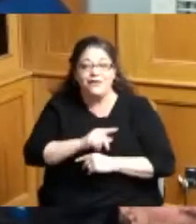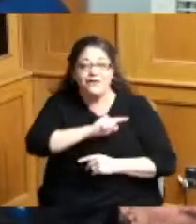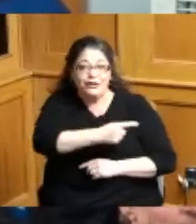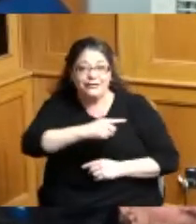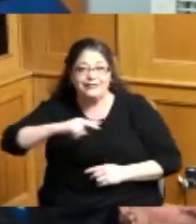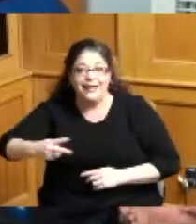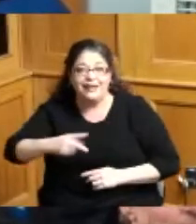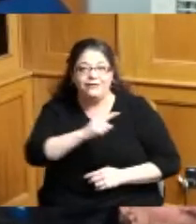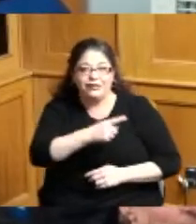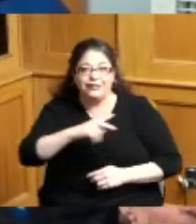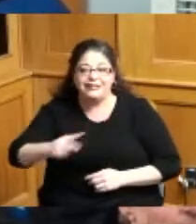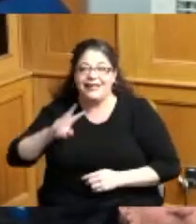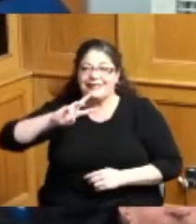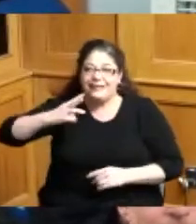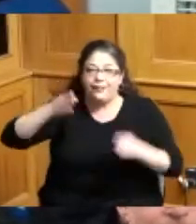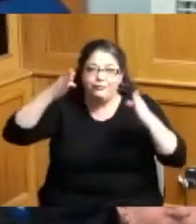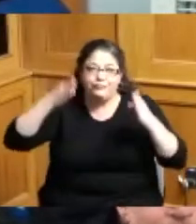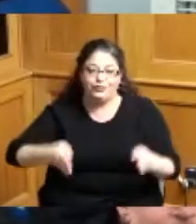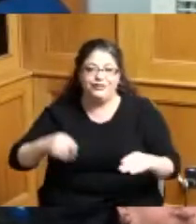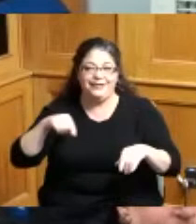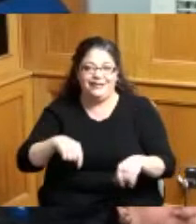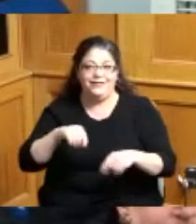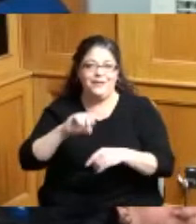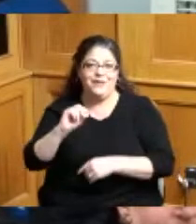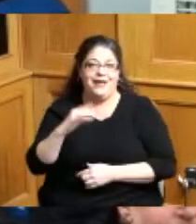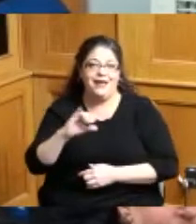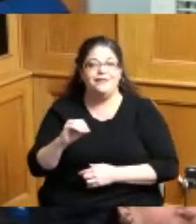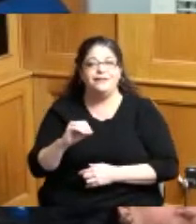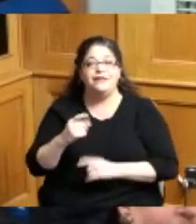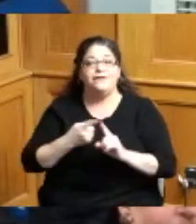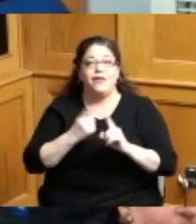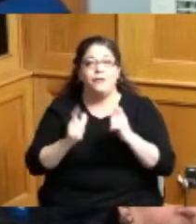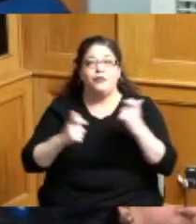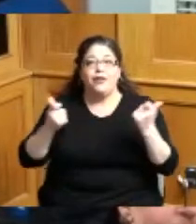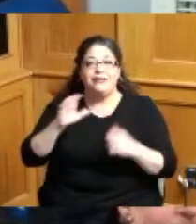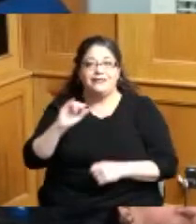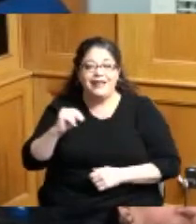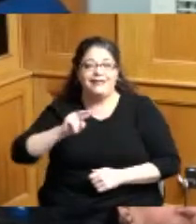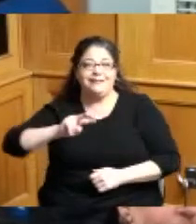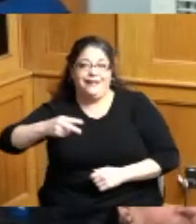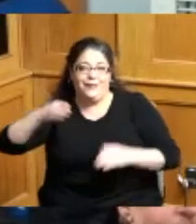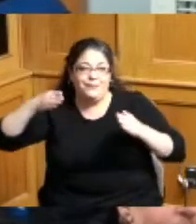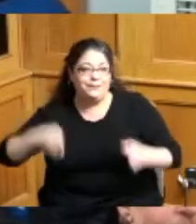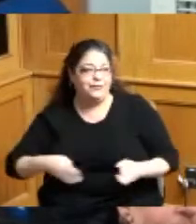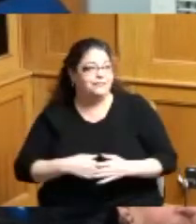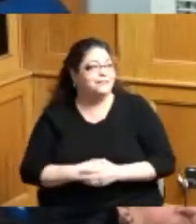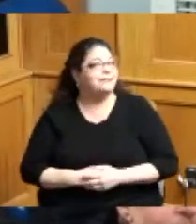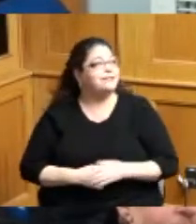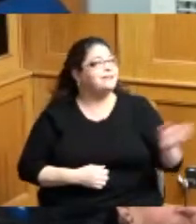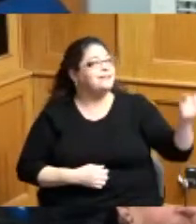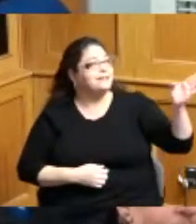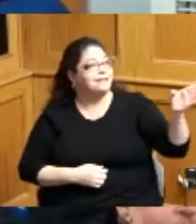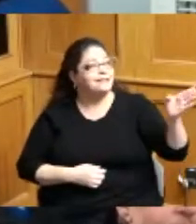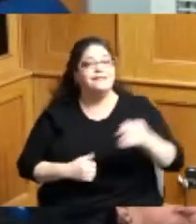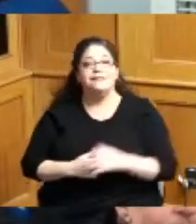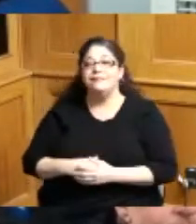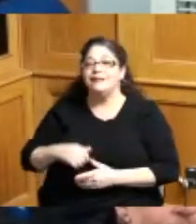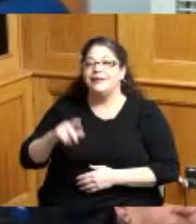Ohio basketball awards and the second from greater Cincinnati where is Kate Bransford probably Mount